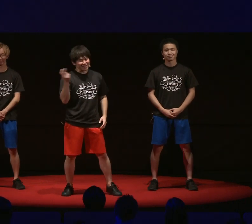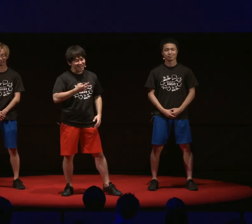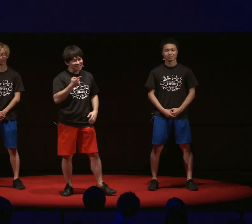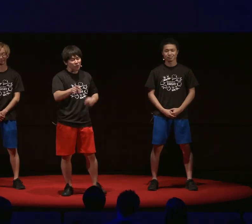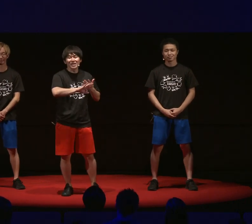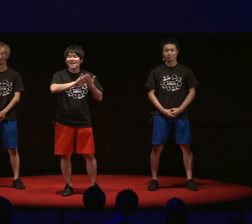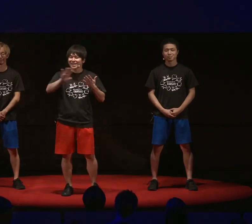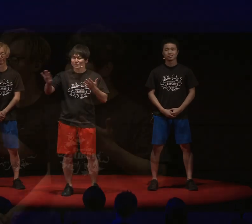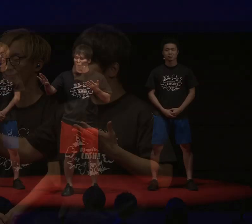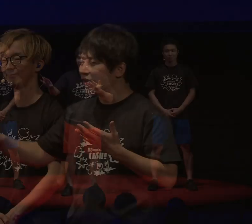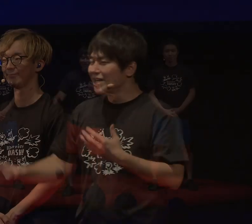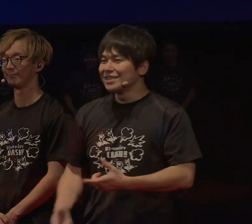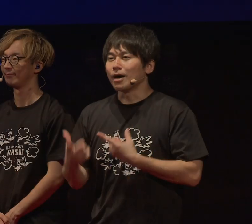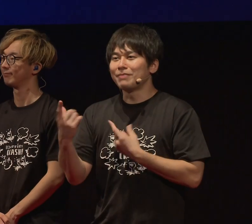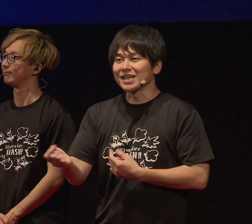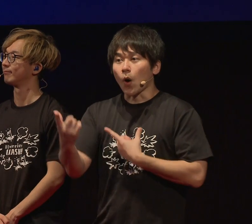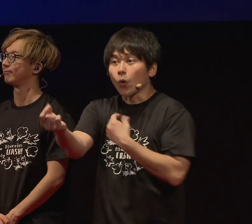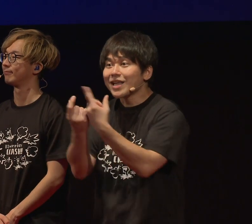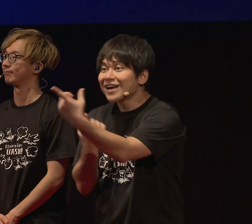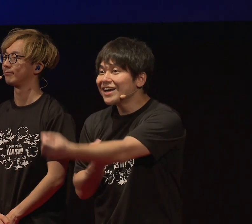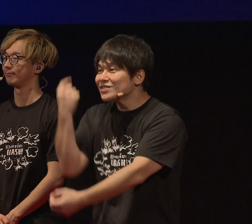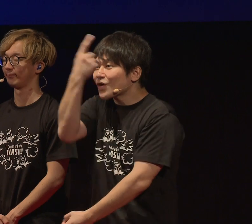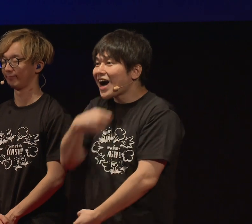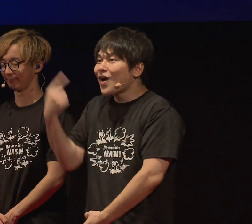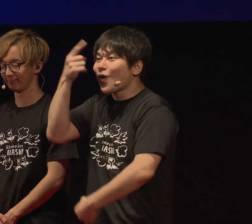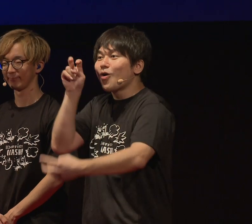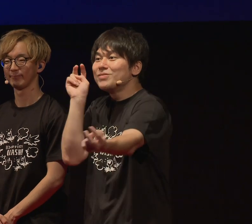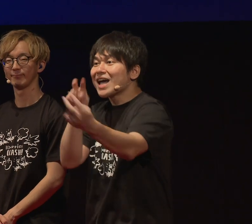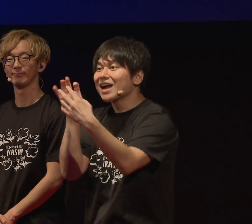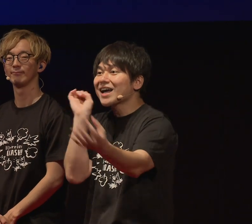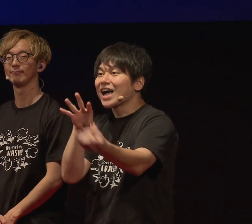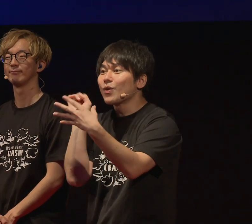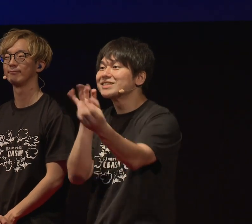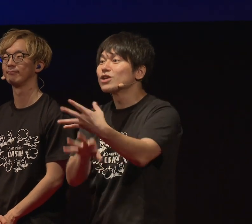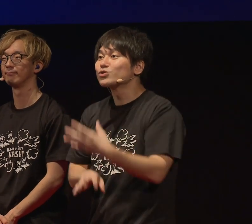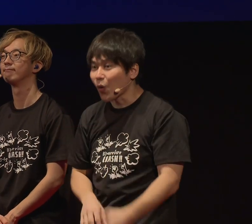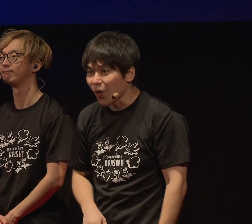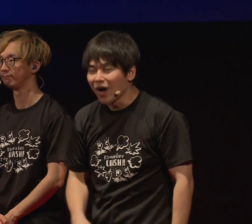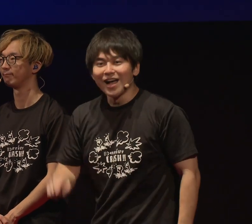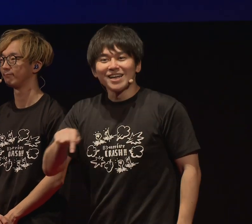Besides that, if you look at each other when talking,